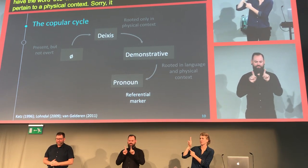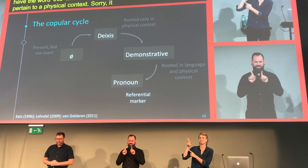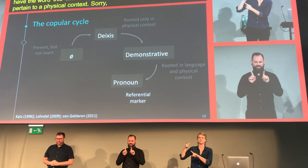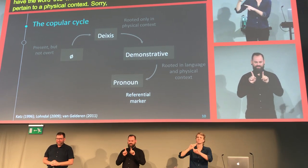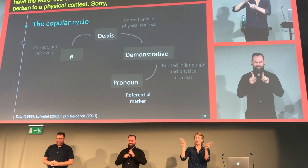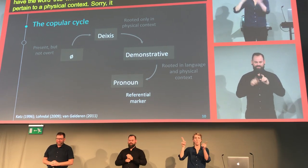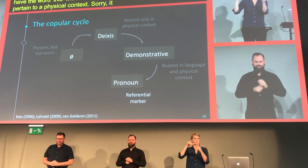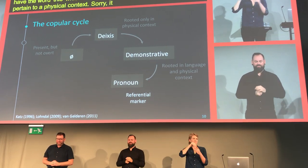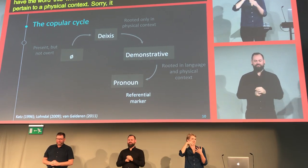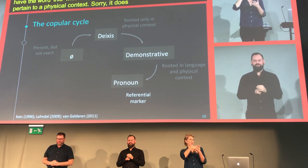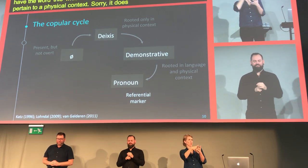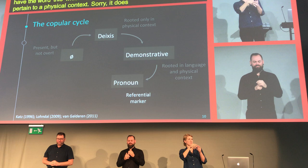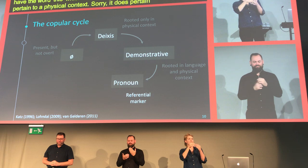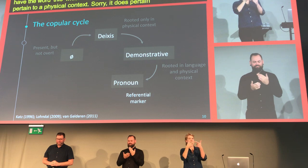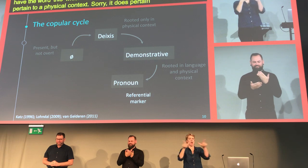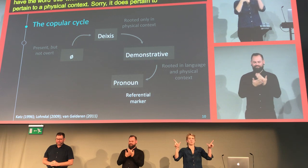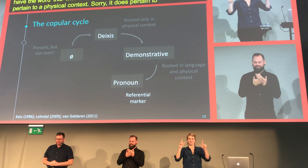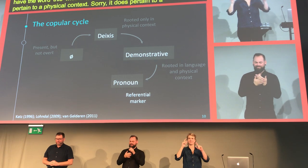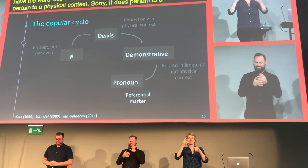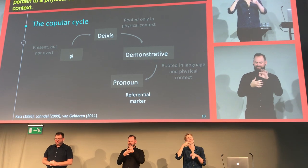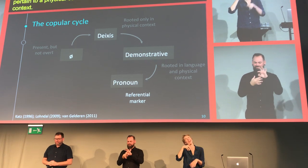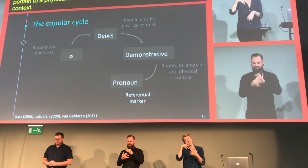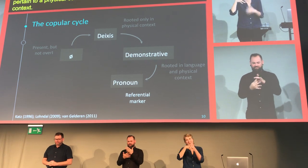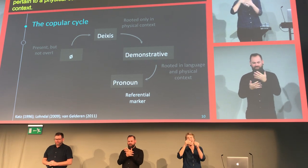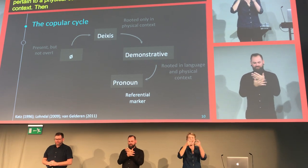And that is typically referential marker that is a pronoun.